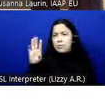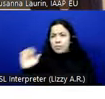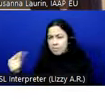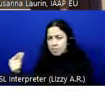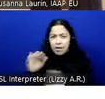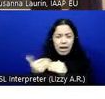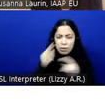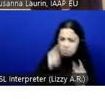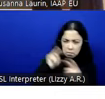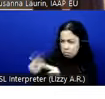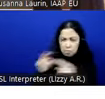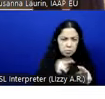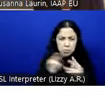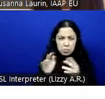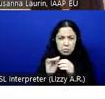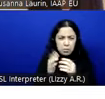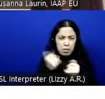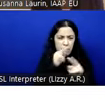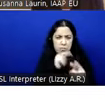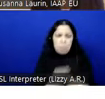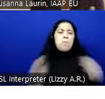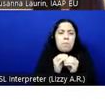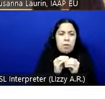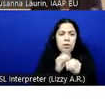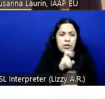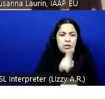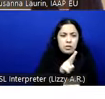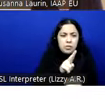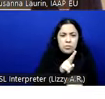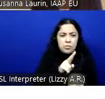work? Why do you monitor more things in the EU than we do in the US? What is this all about,